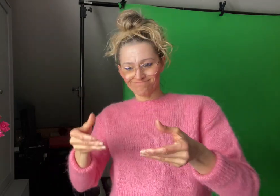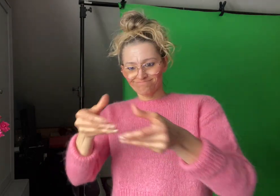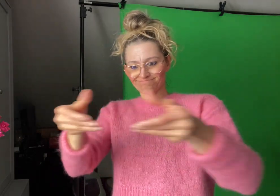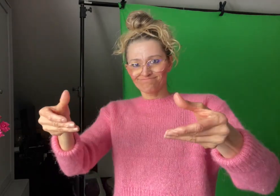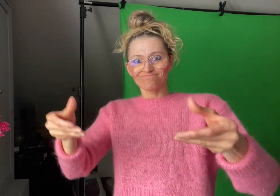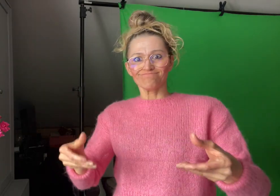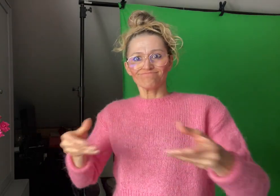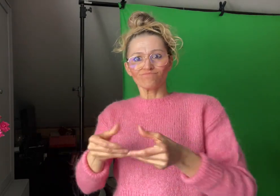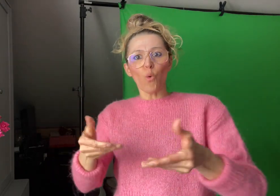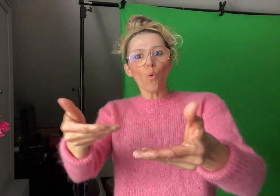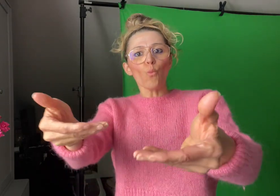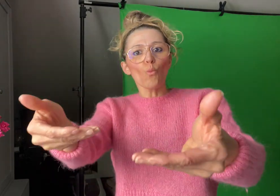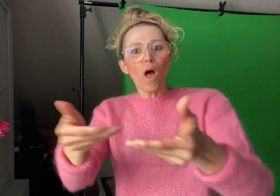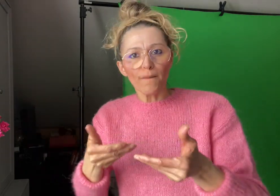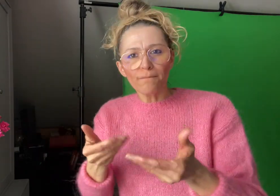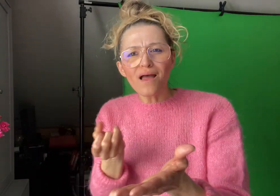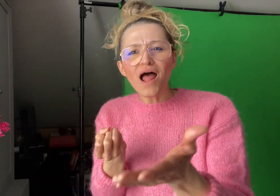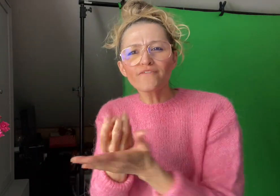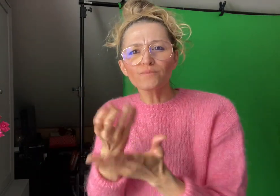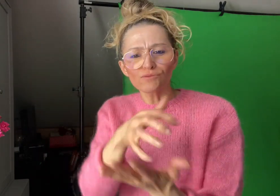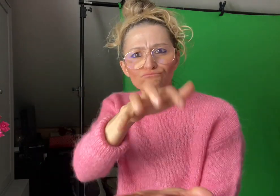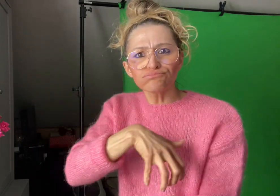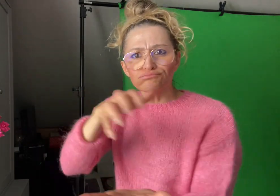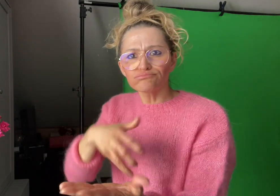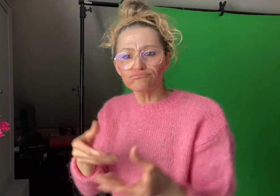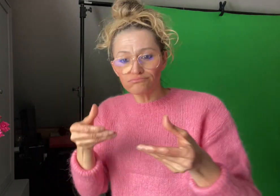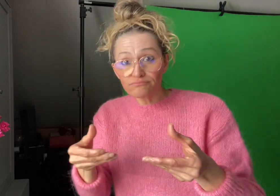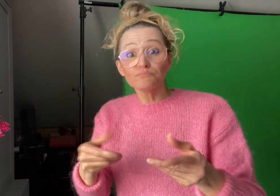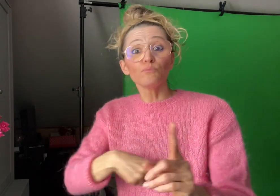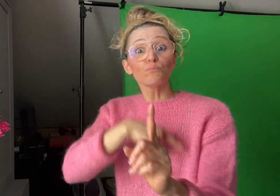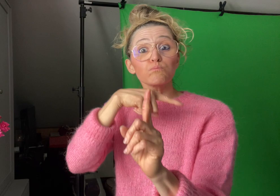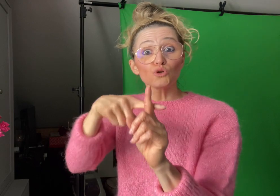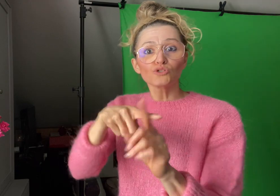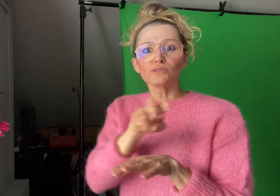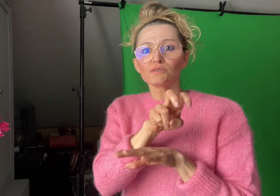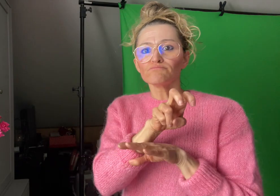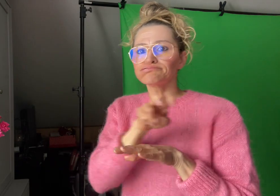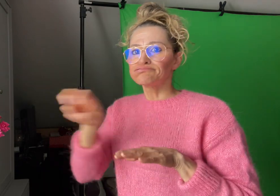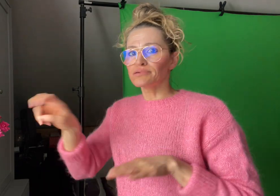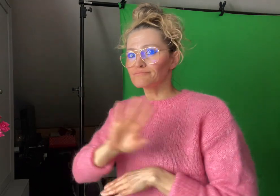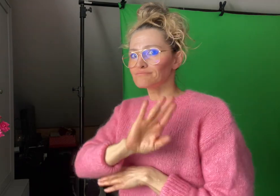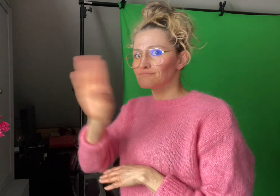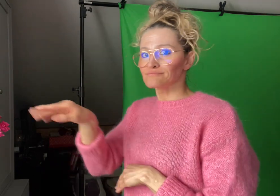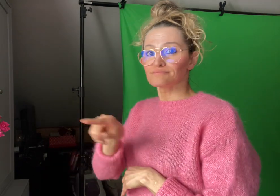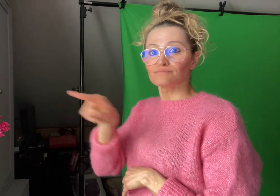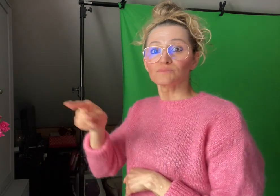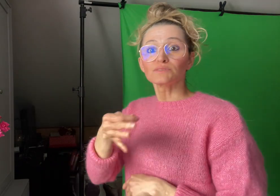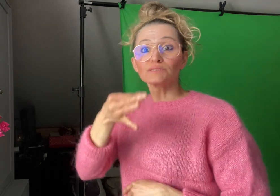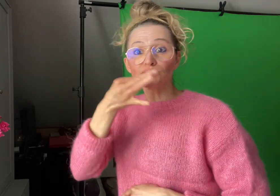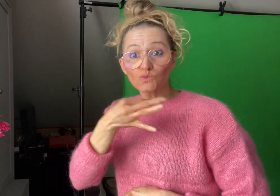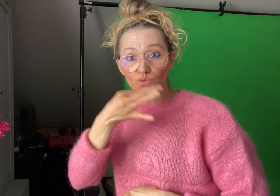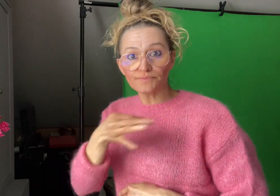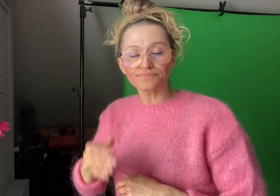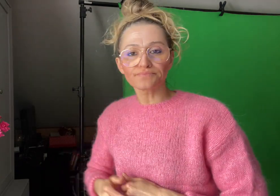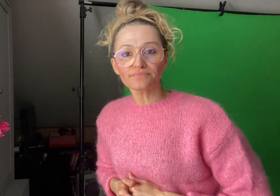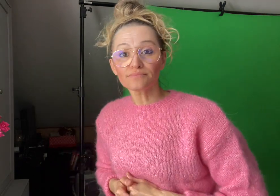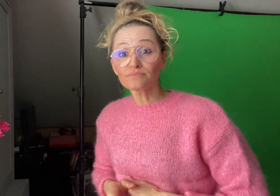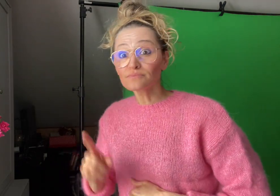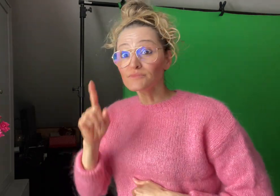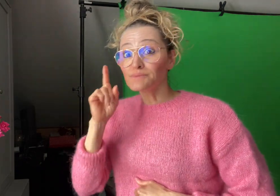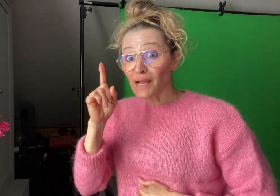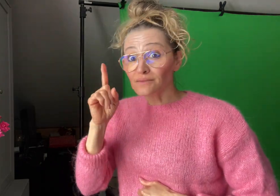While waiting for the test results, participants will be held